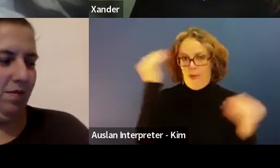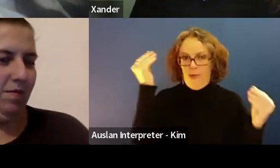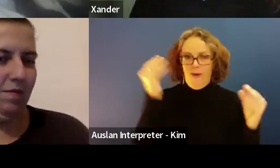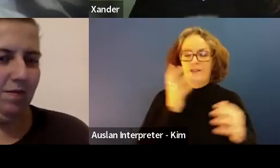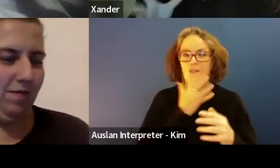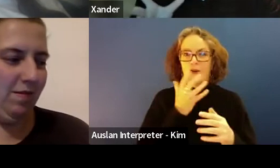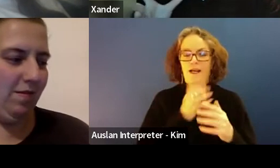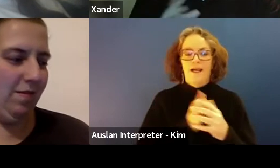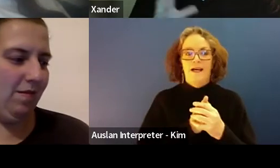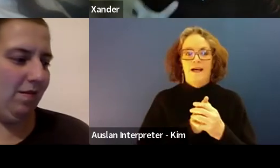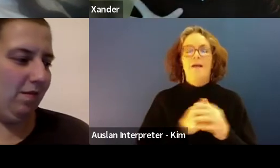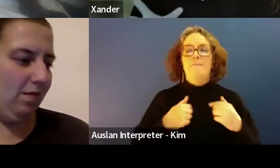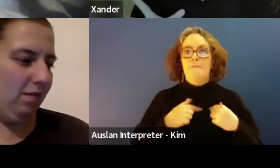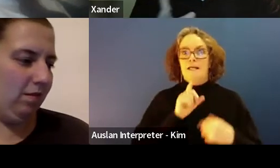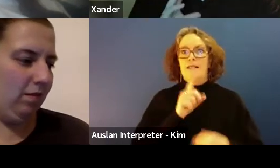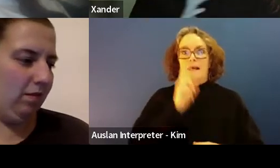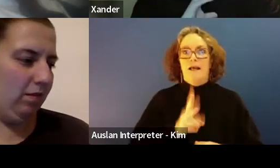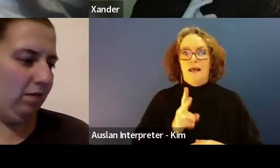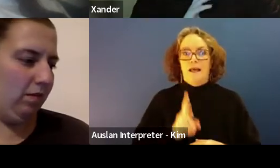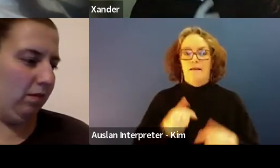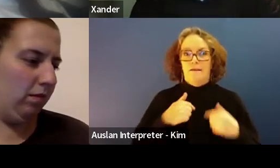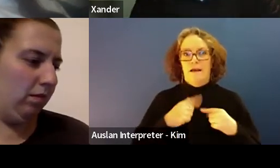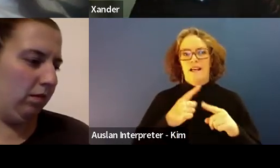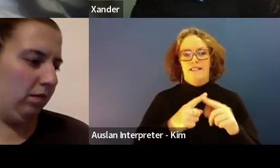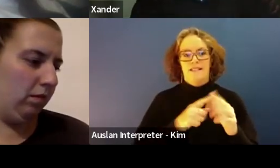Just again. I'm Amanda him.